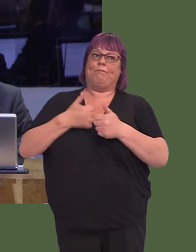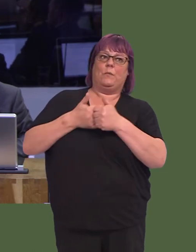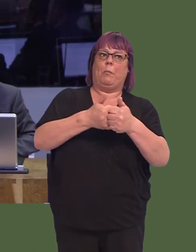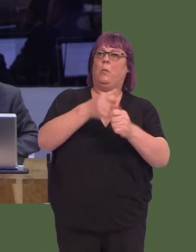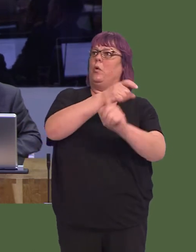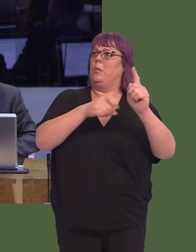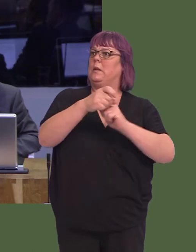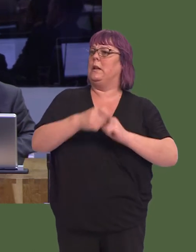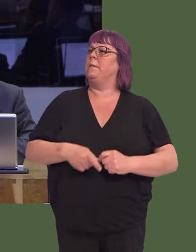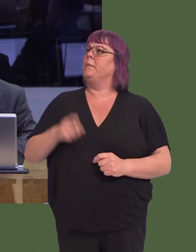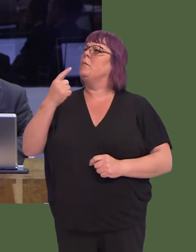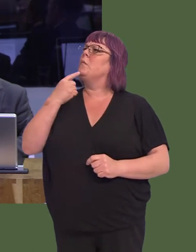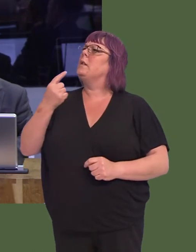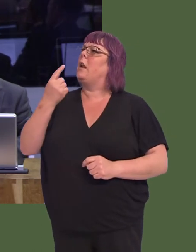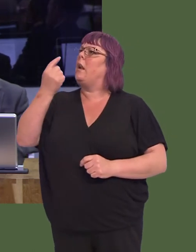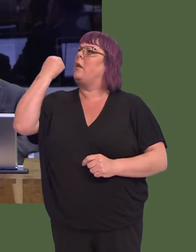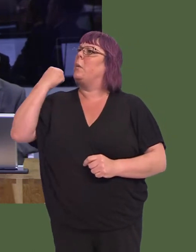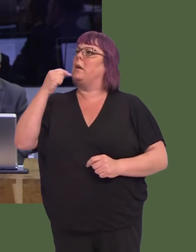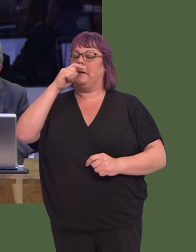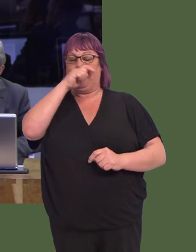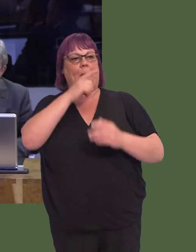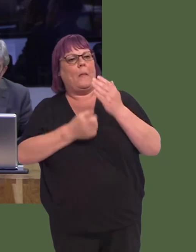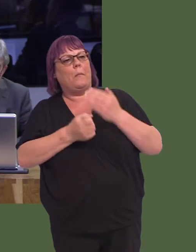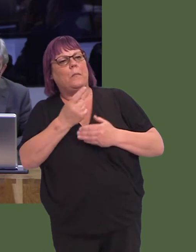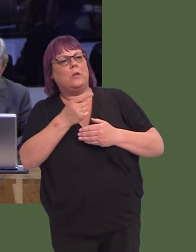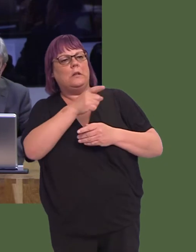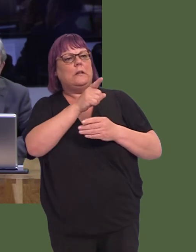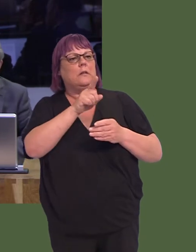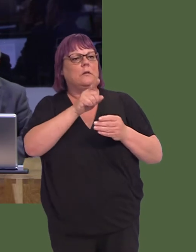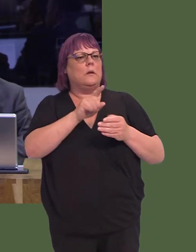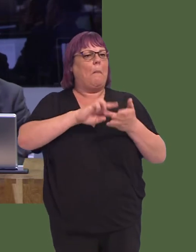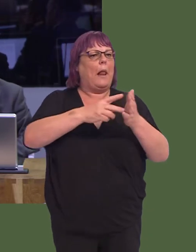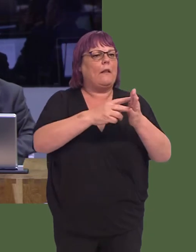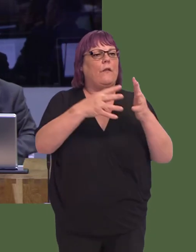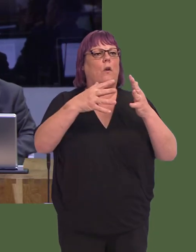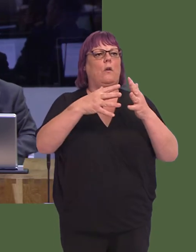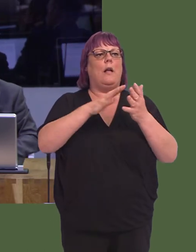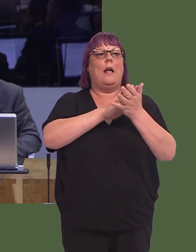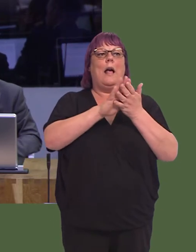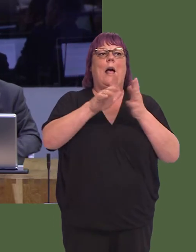You told me last week that in the options being considered for Hywel Dda, you as a Government and you as a First Minister had no preference.